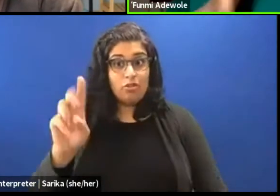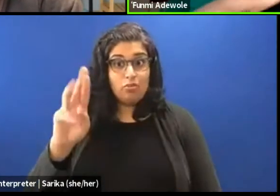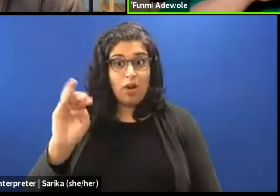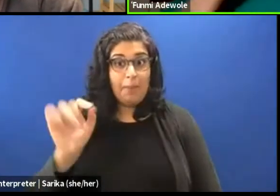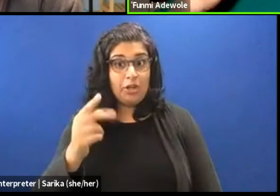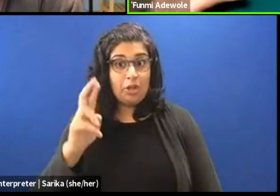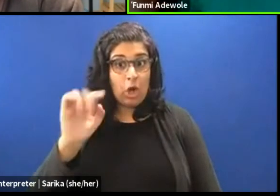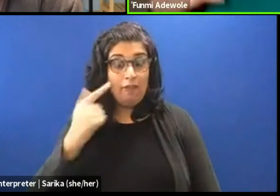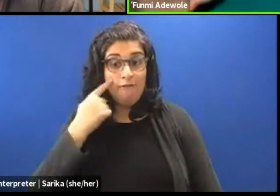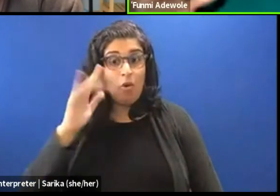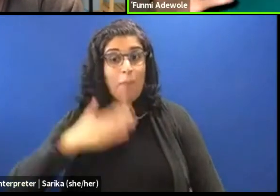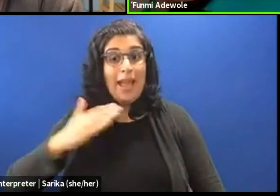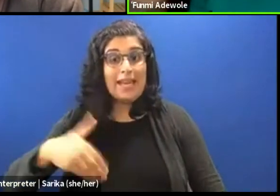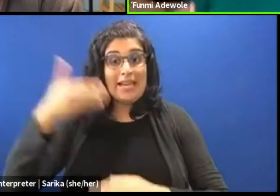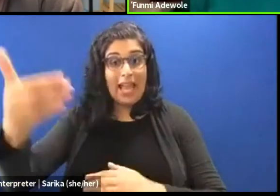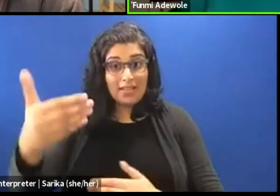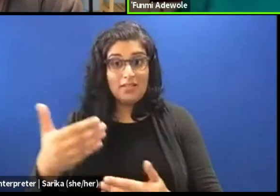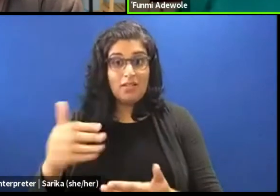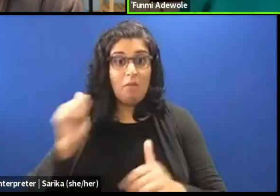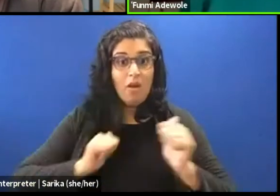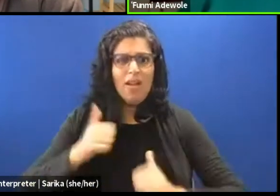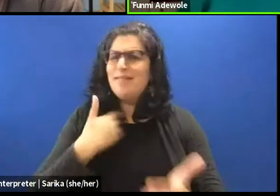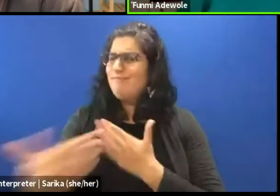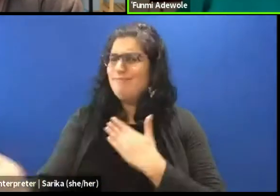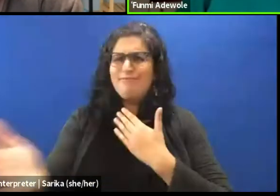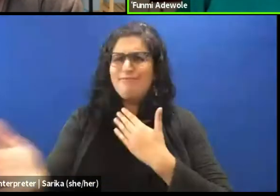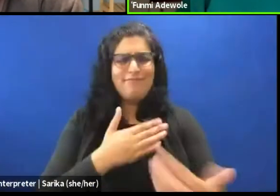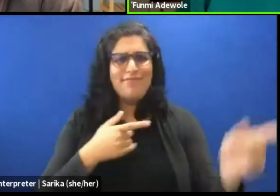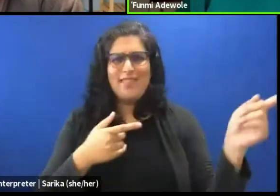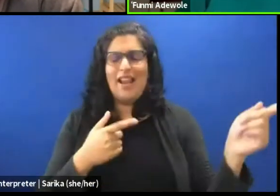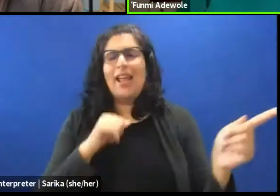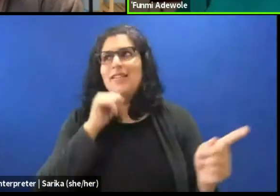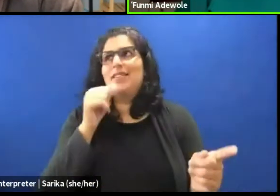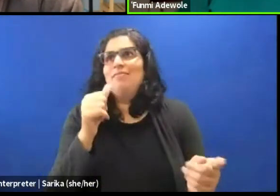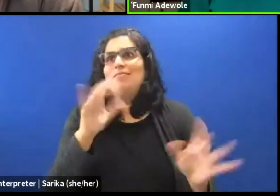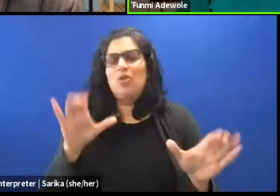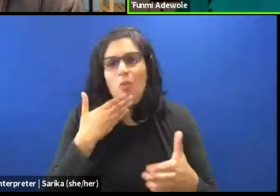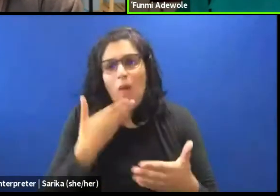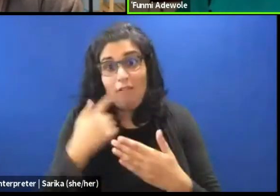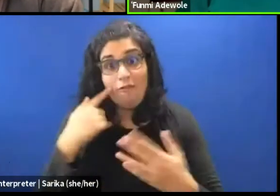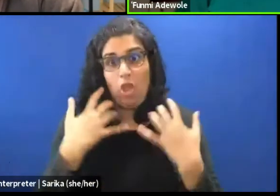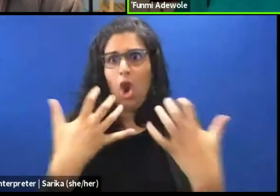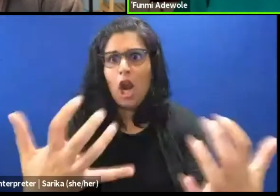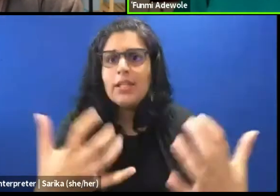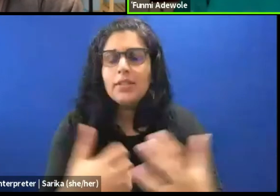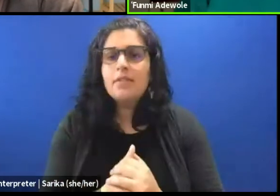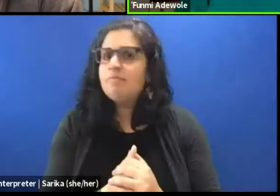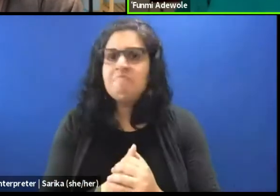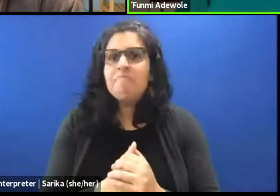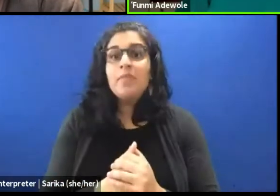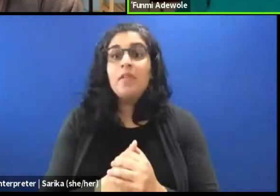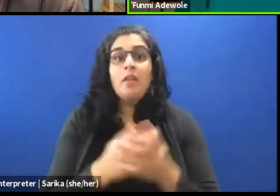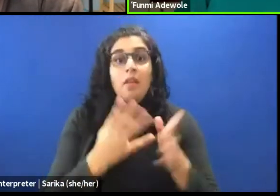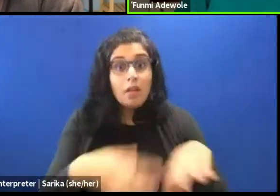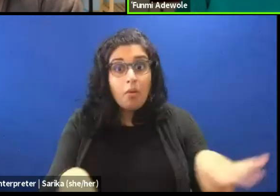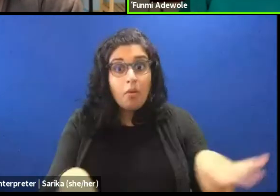it didn't matter for her that it didn't go down so well for the audience. What mattered to her was what she could see